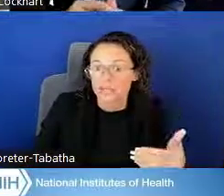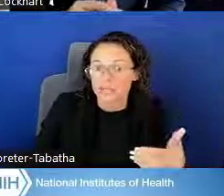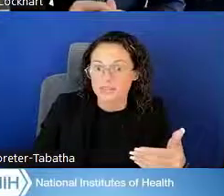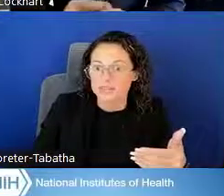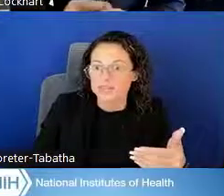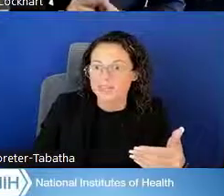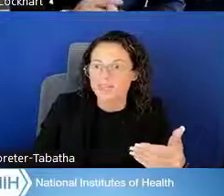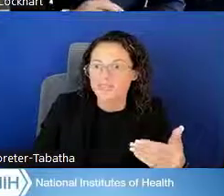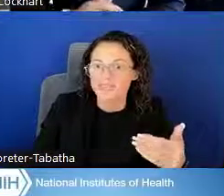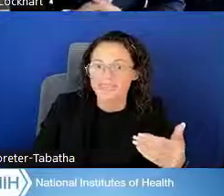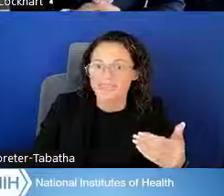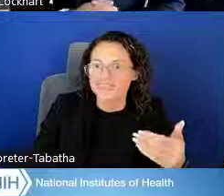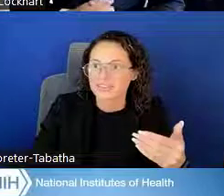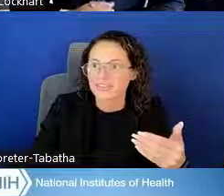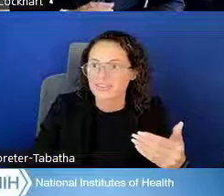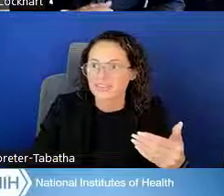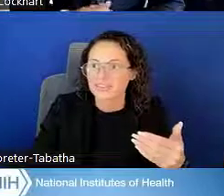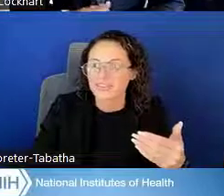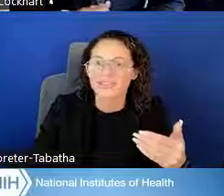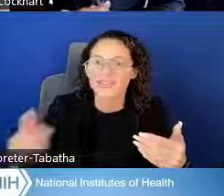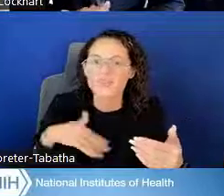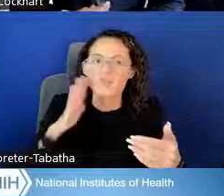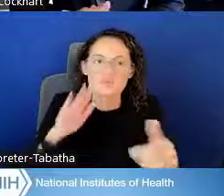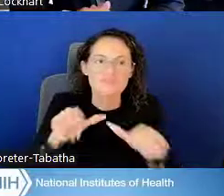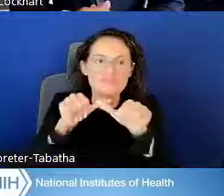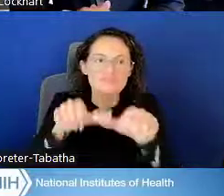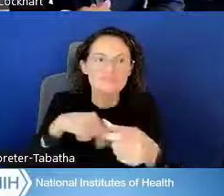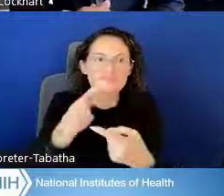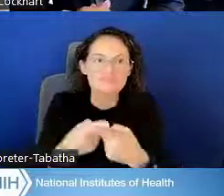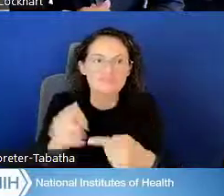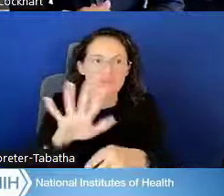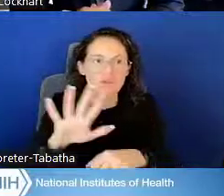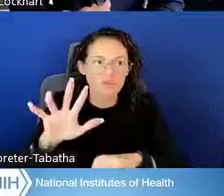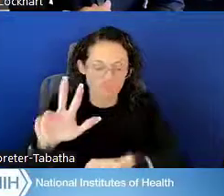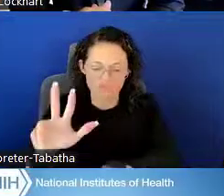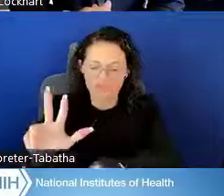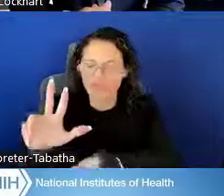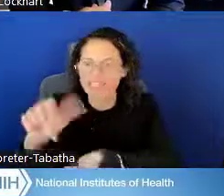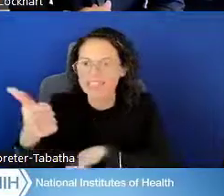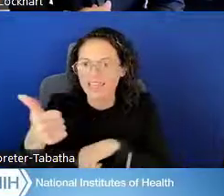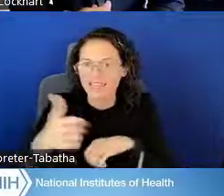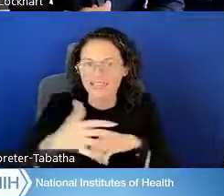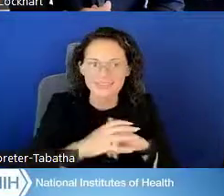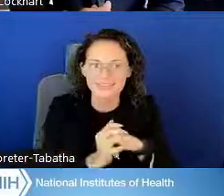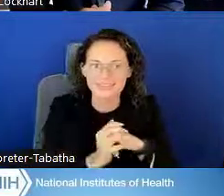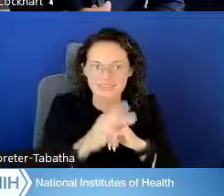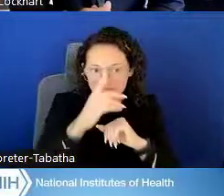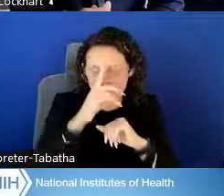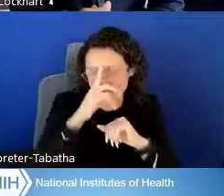Until about 3:10 we're going to answer some questions and shift gears a bit and go to our Ambassadors,